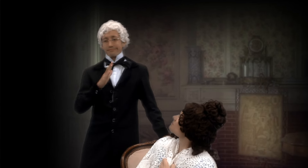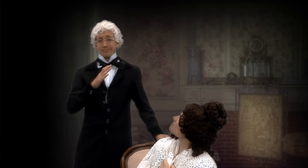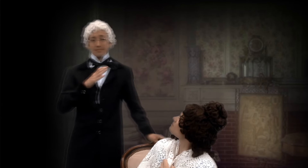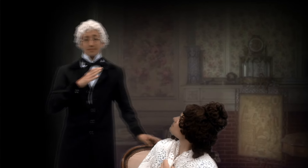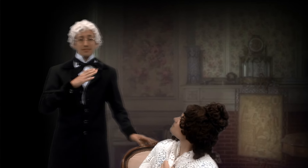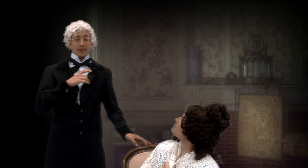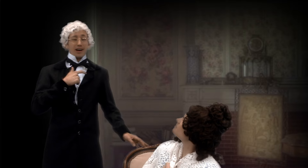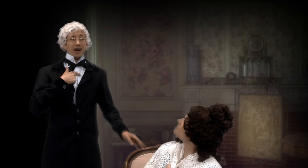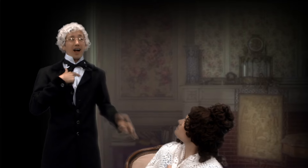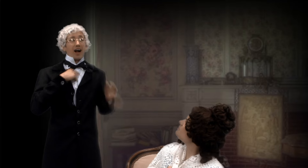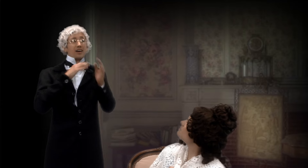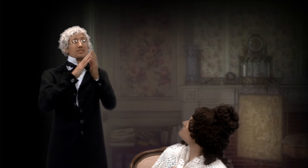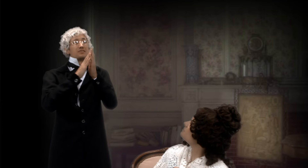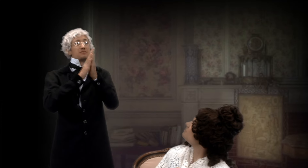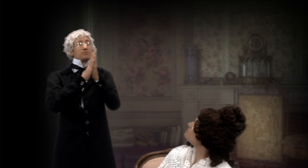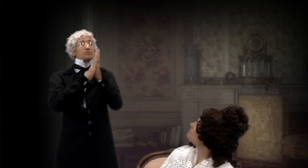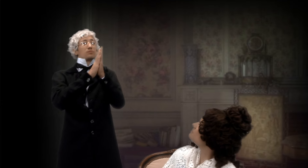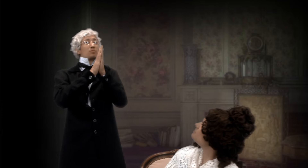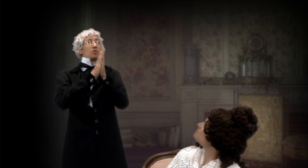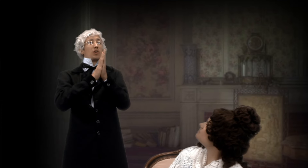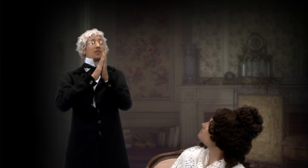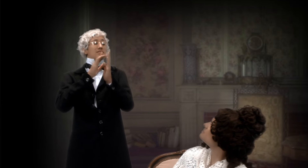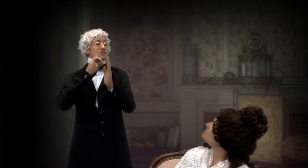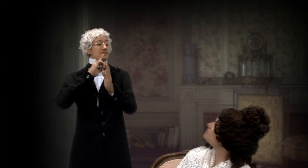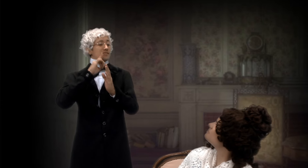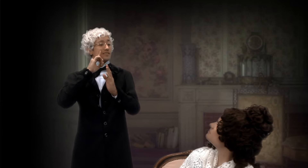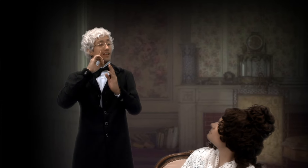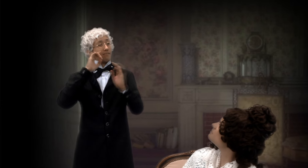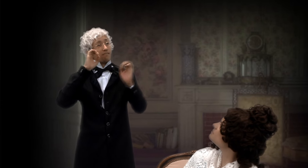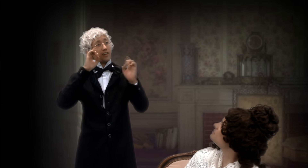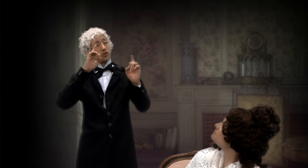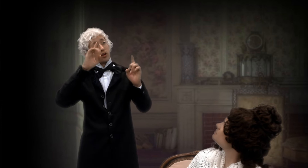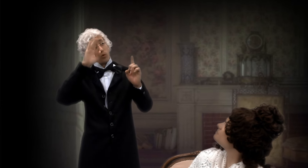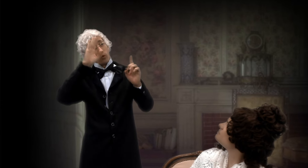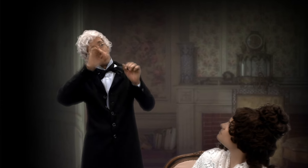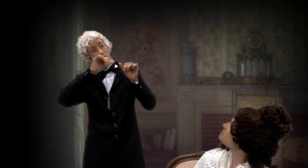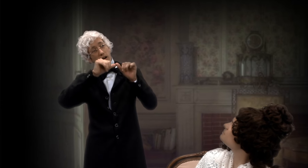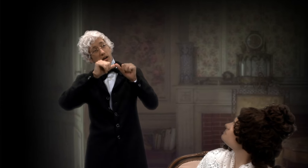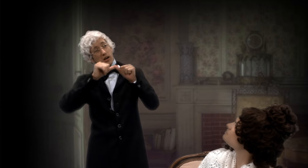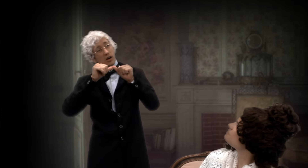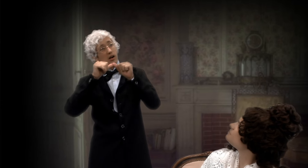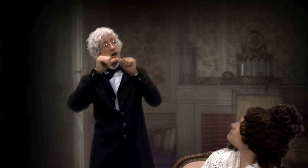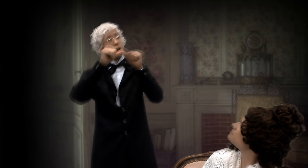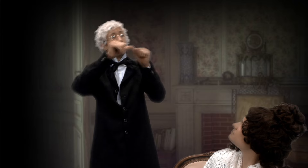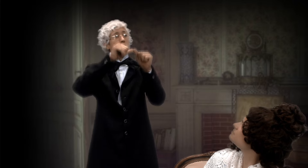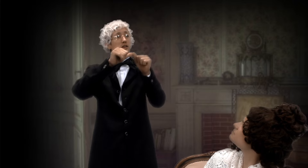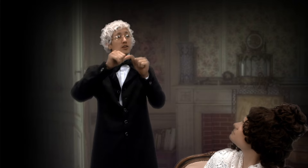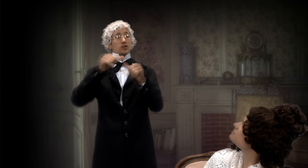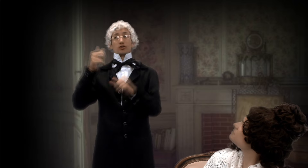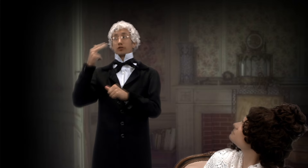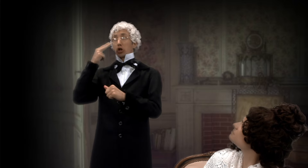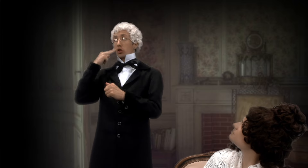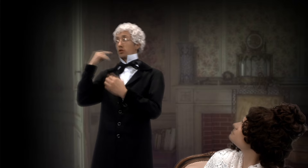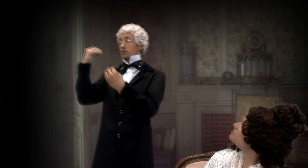no, I pray that deaf education will never end.